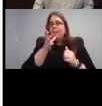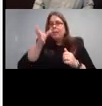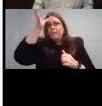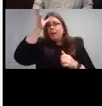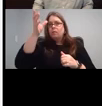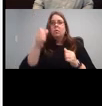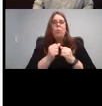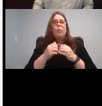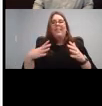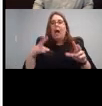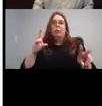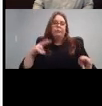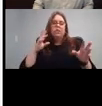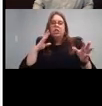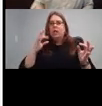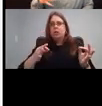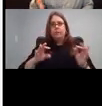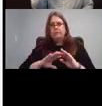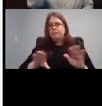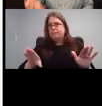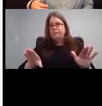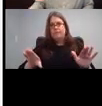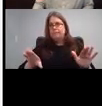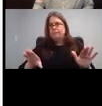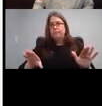And so, these these are here, this